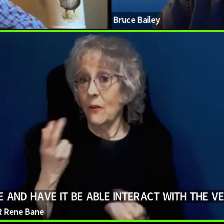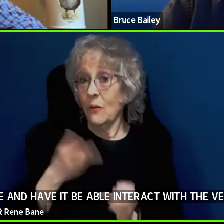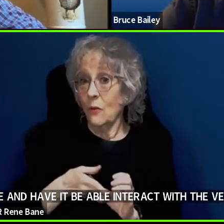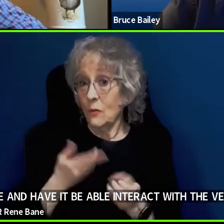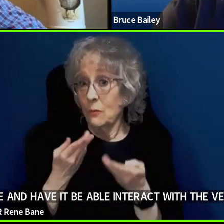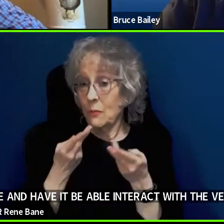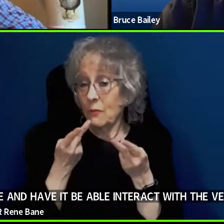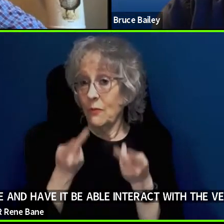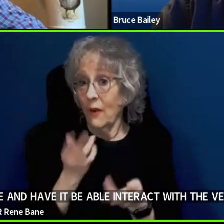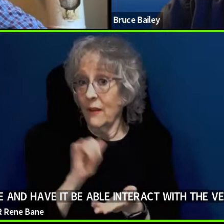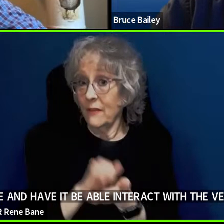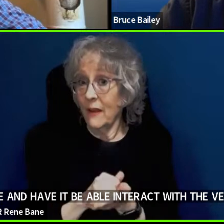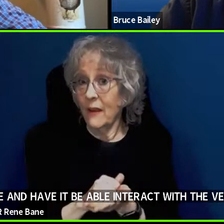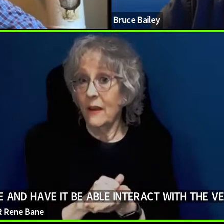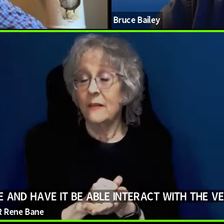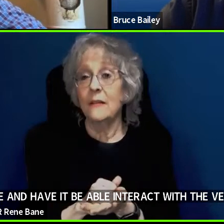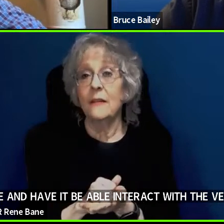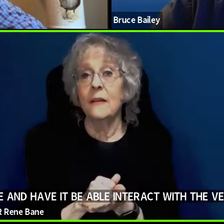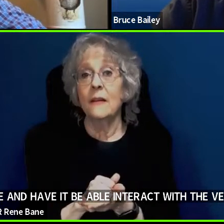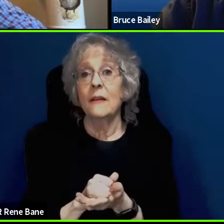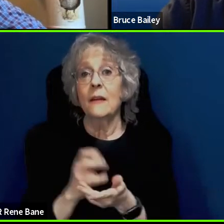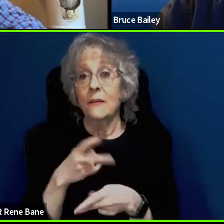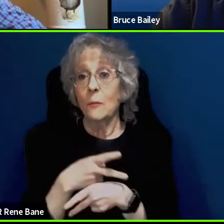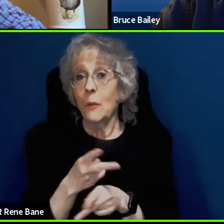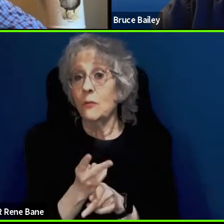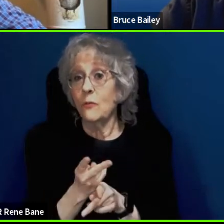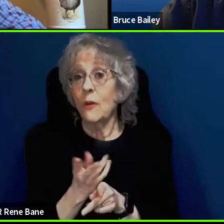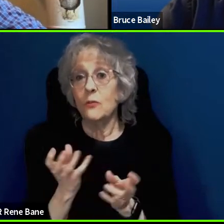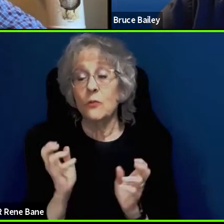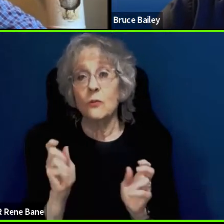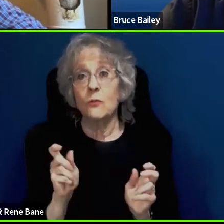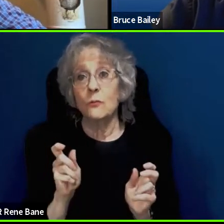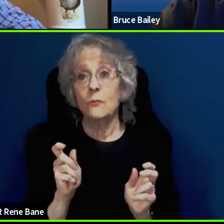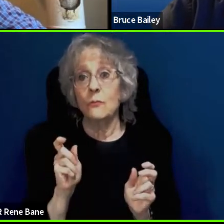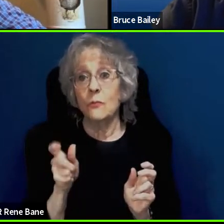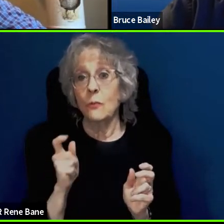manufacturers like to get accommodated into their design. So they'll be screwed. The best